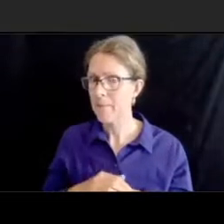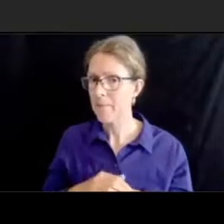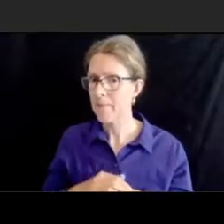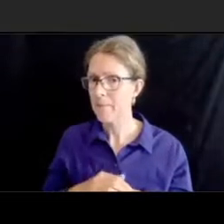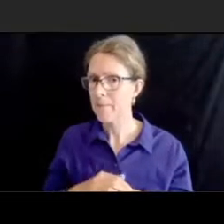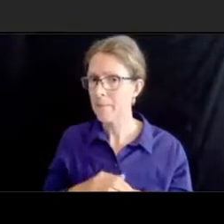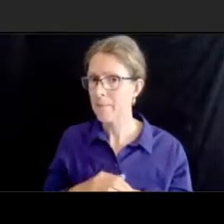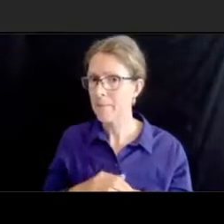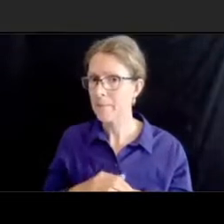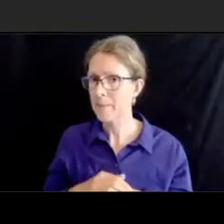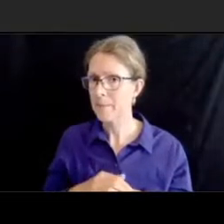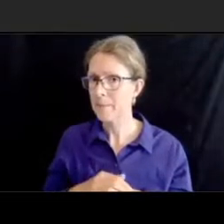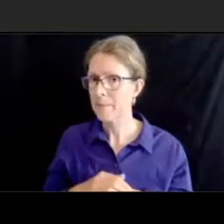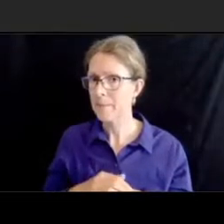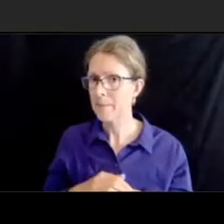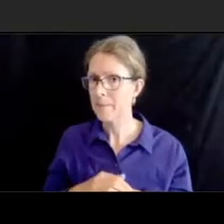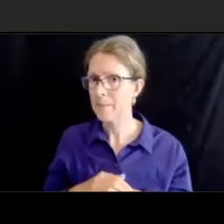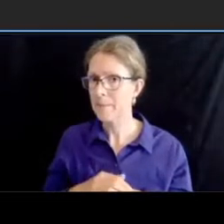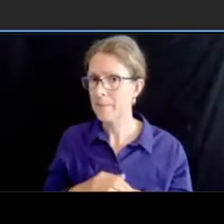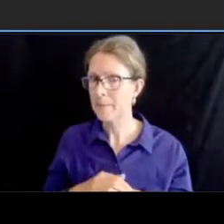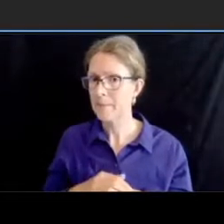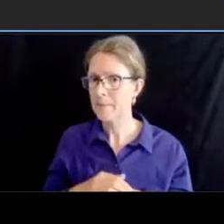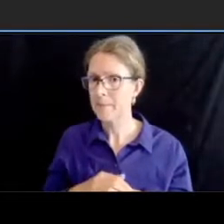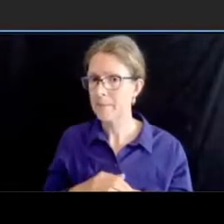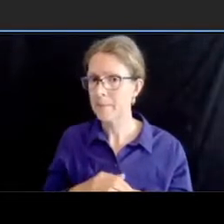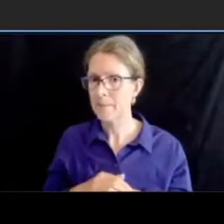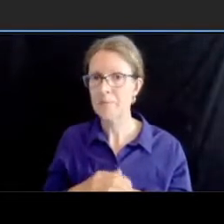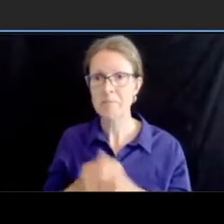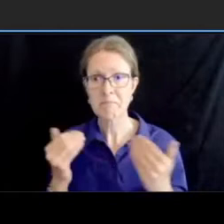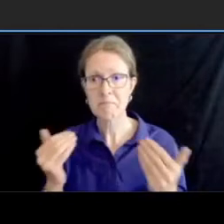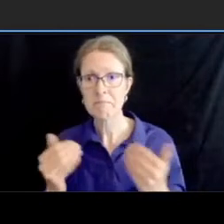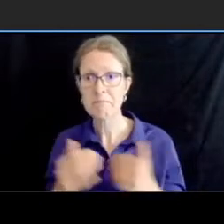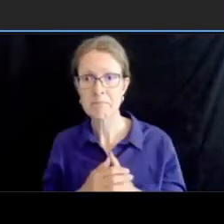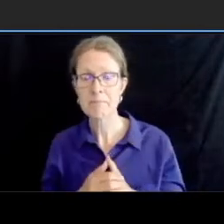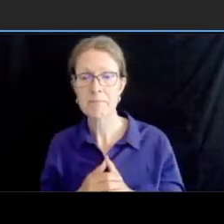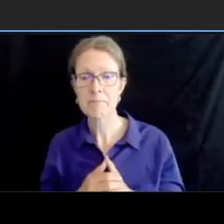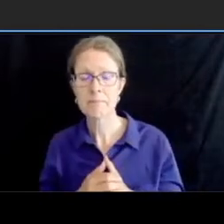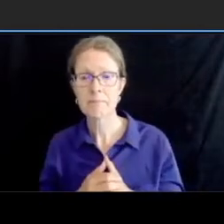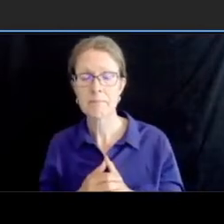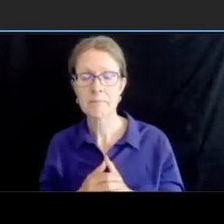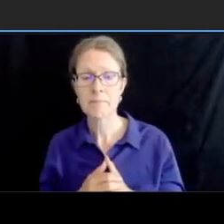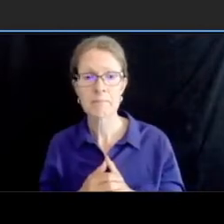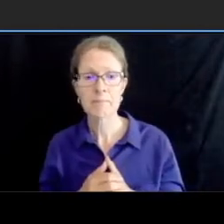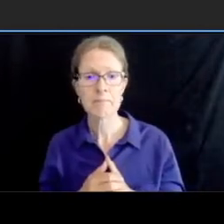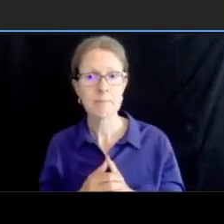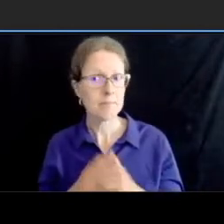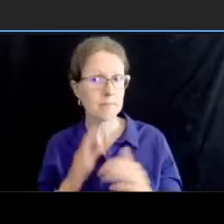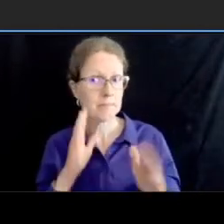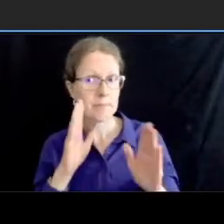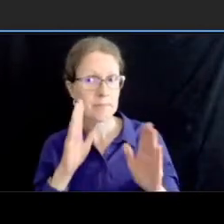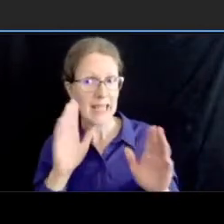amy you're able to pose your question yes hello can you hear me yes we can hear you thank you amy